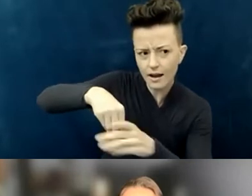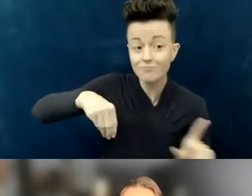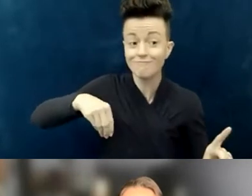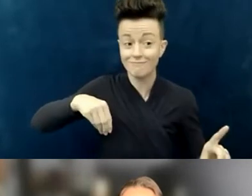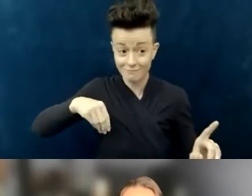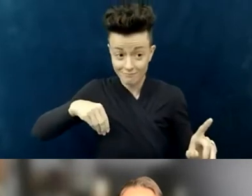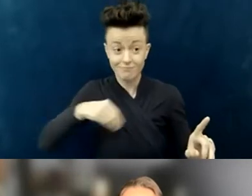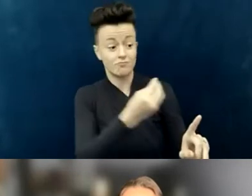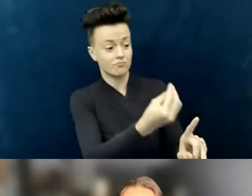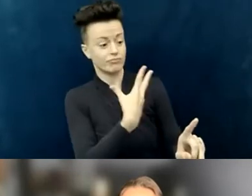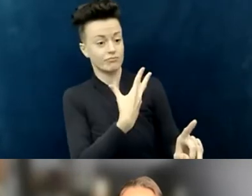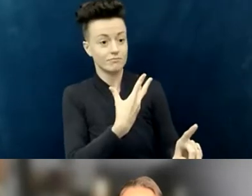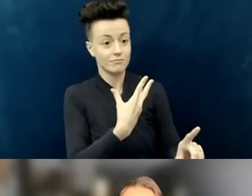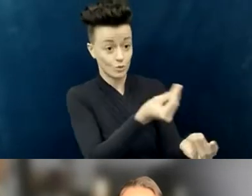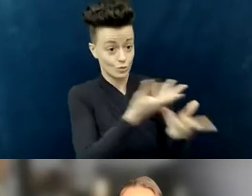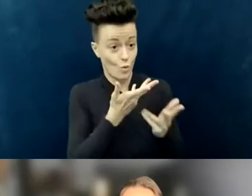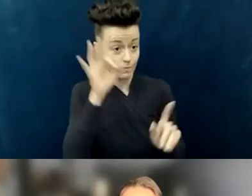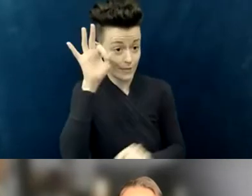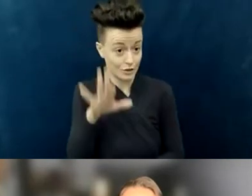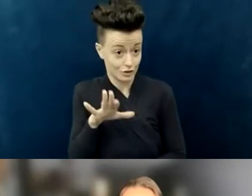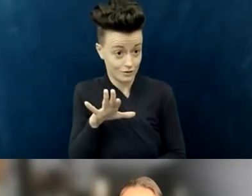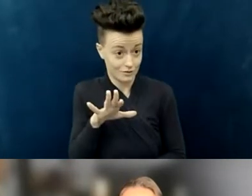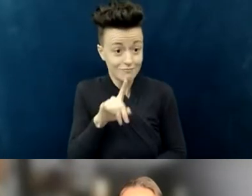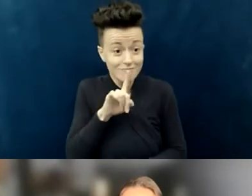to bring in a guest pastor who had dwarfism.